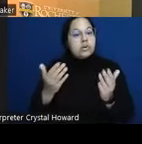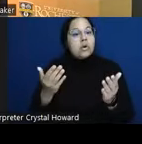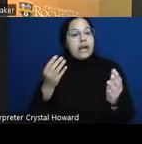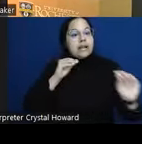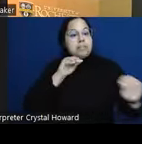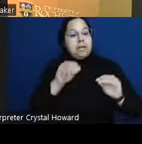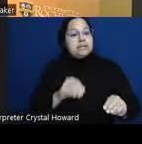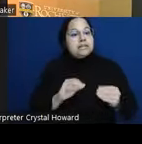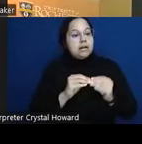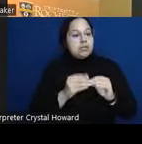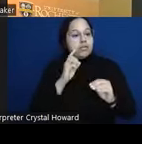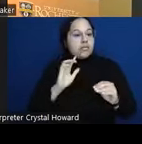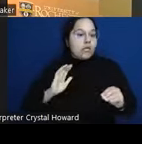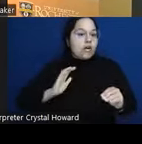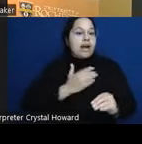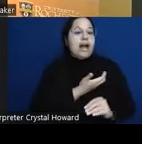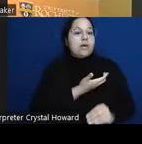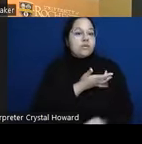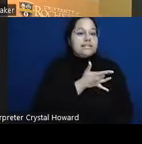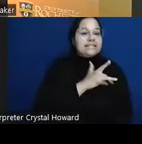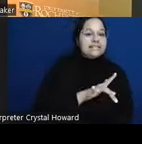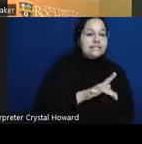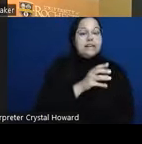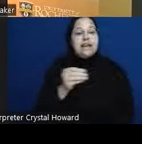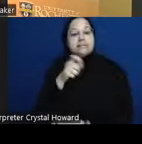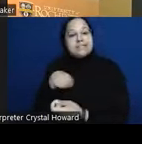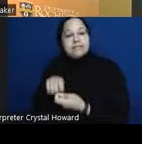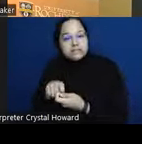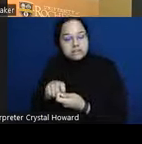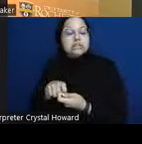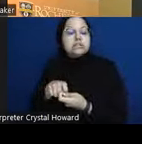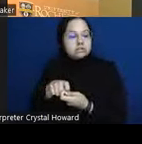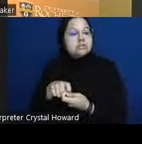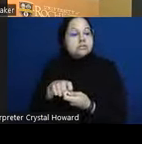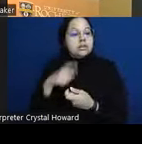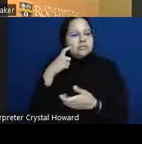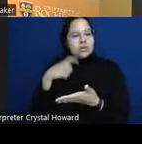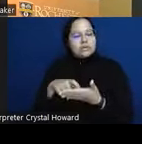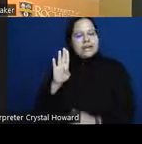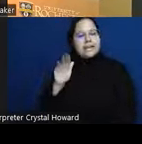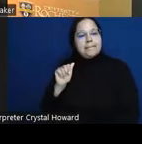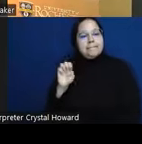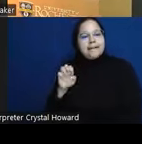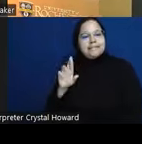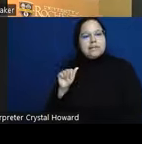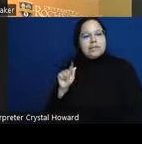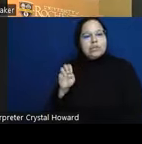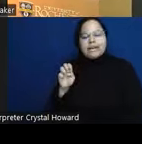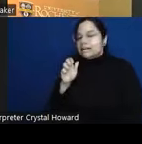and our specificity but I'm going to notice that the base rate here is not part of our test the